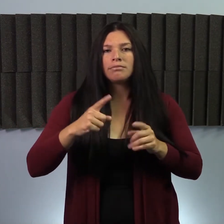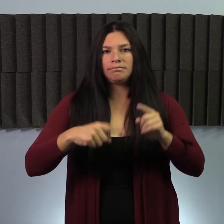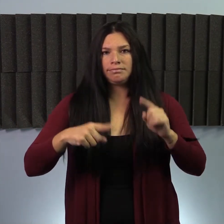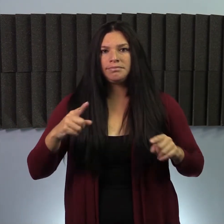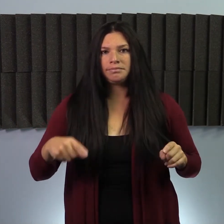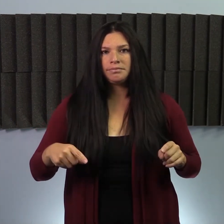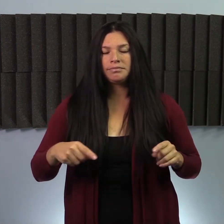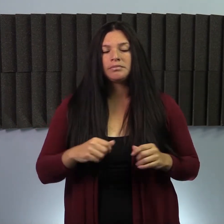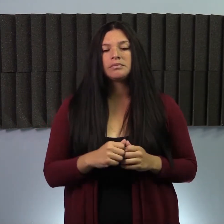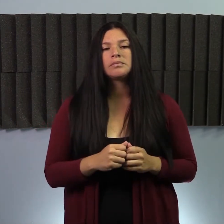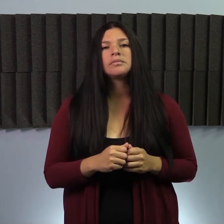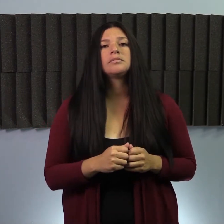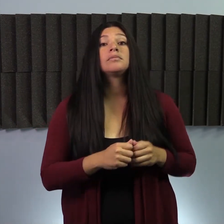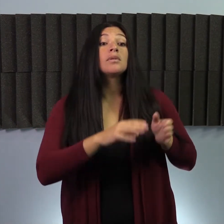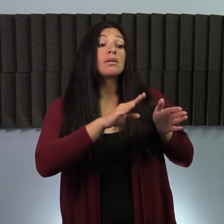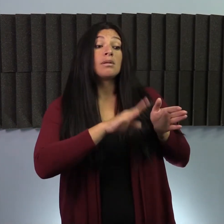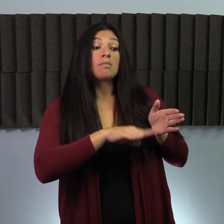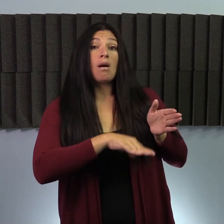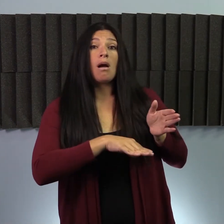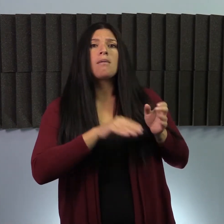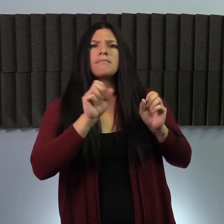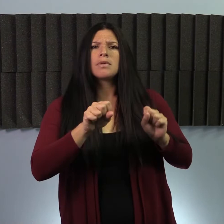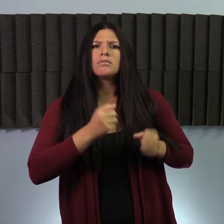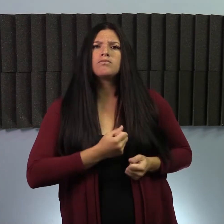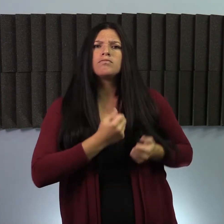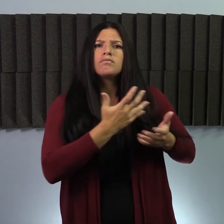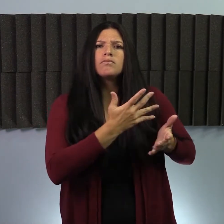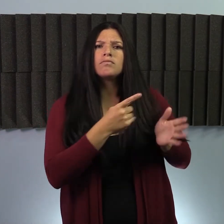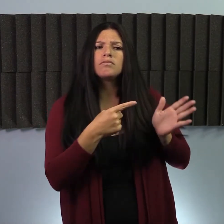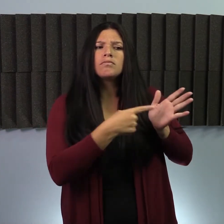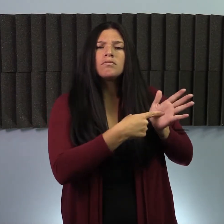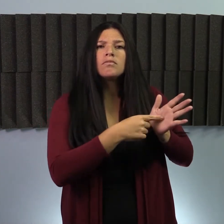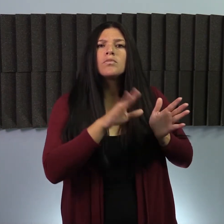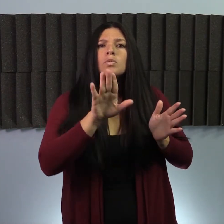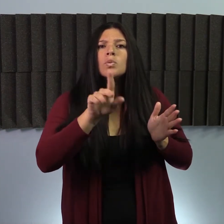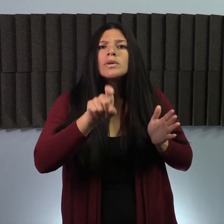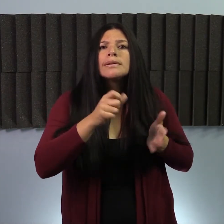interpreter or to write back-and-forth. On the bottom part of the card, you can